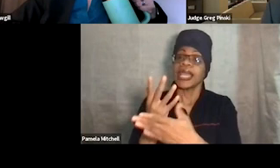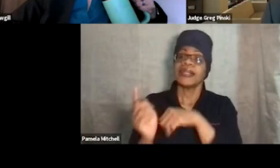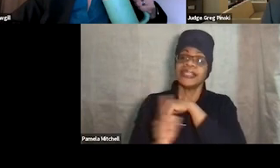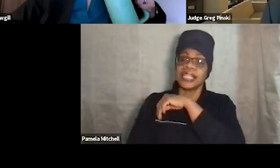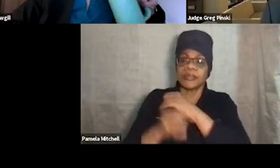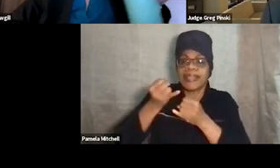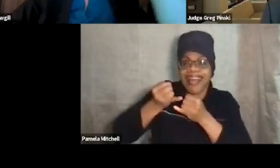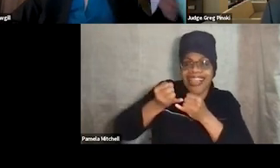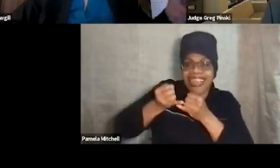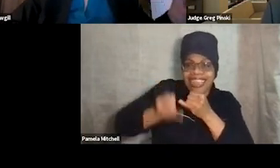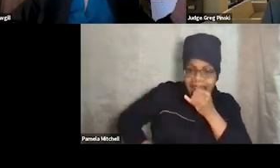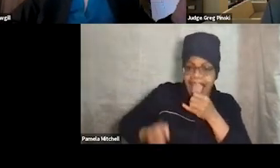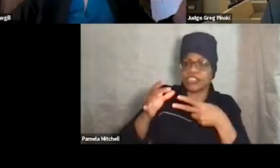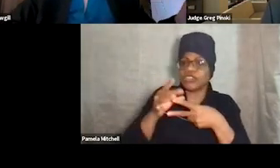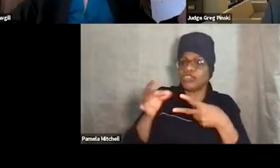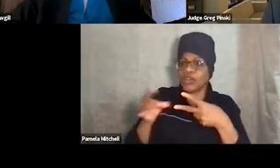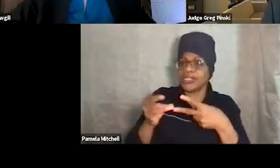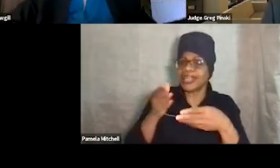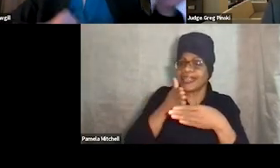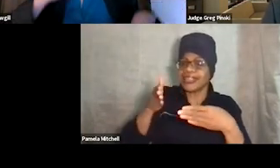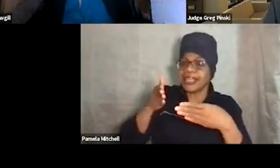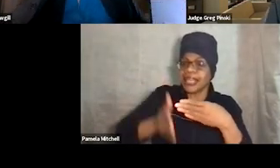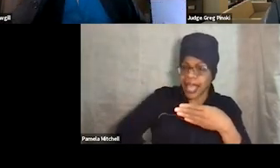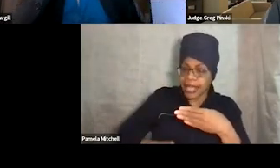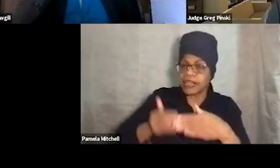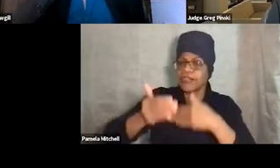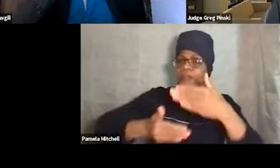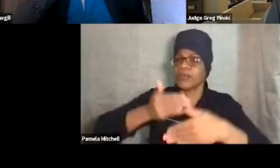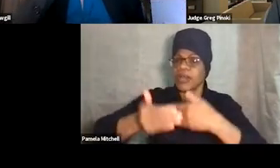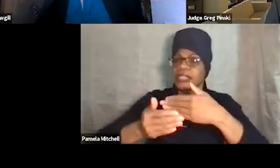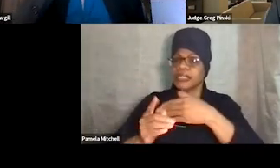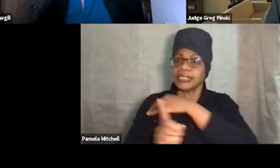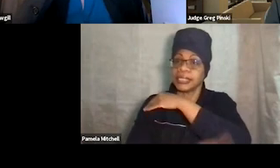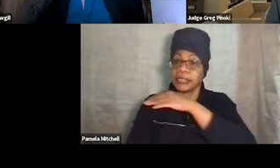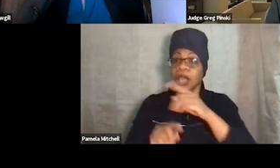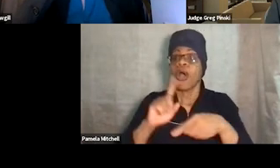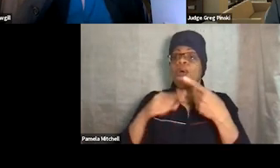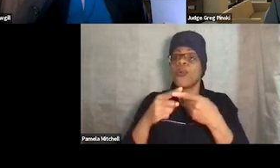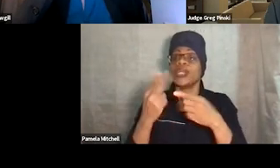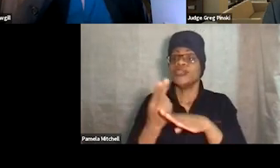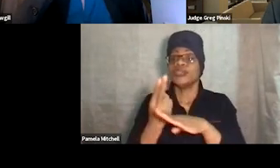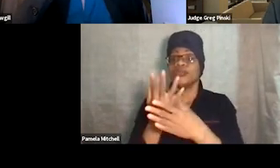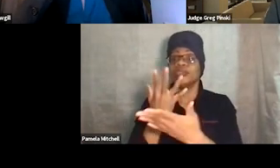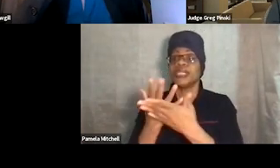at the end of your progression of sanctions. And when you do use jail sanctions, the Best Practice Standard